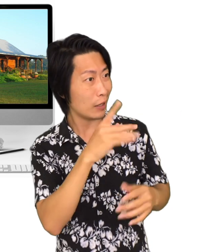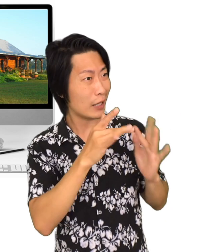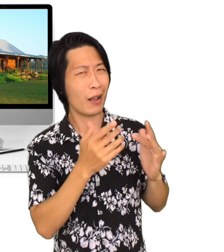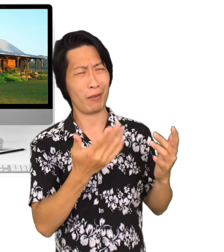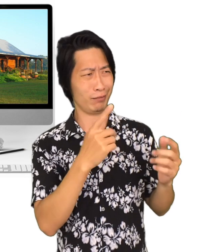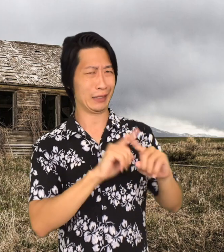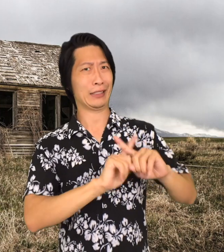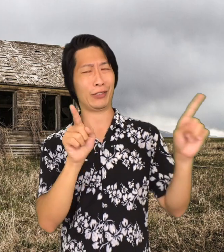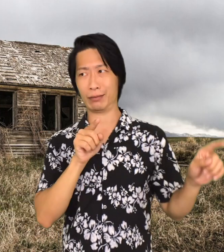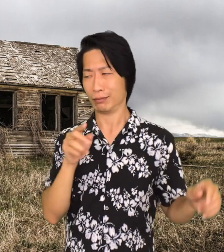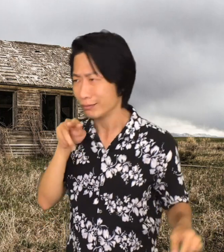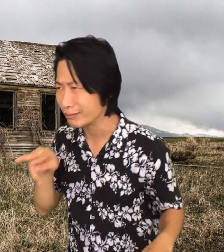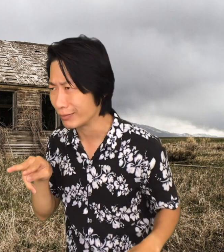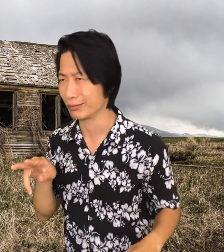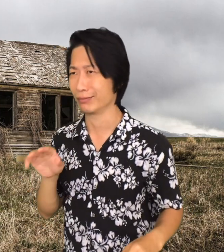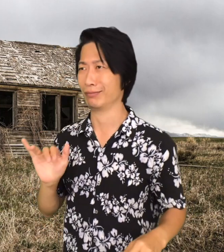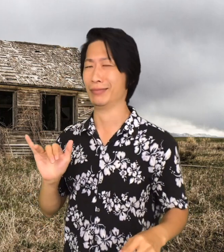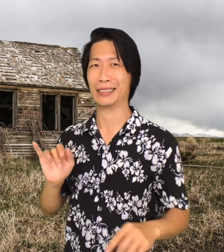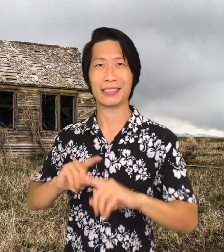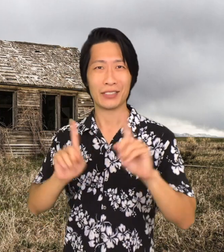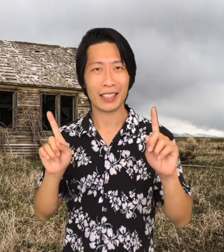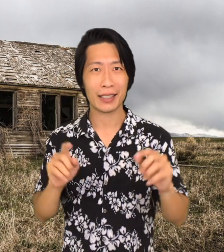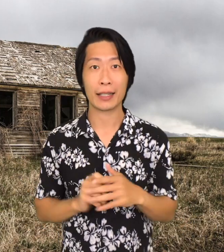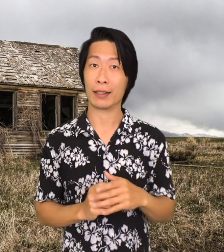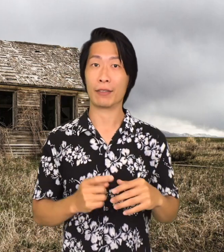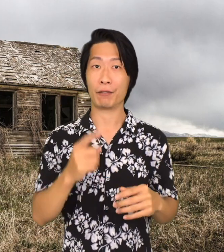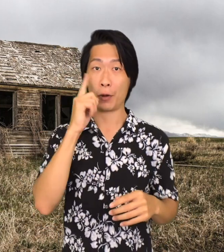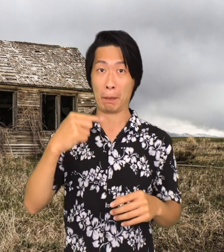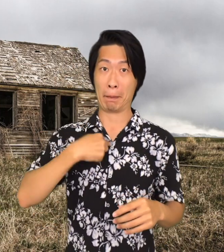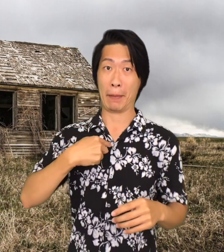may look very different from the photos and the videos that you've seen online.